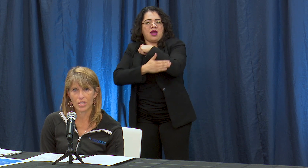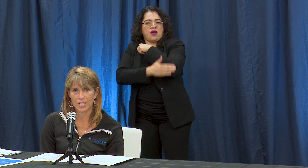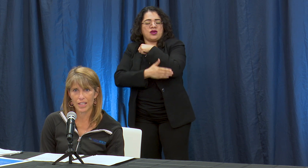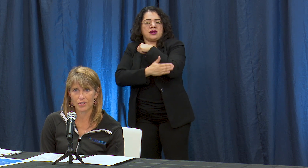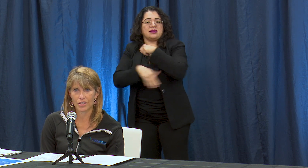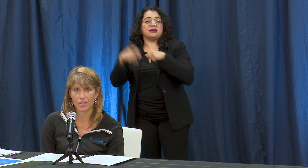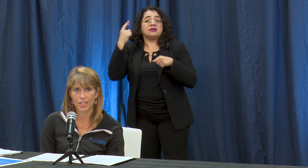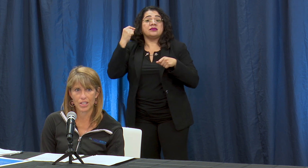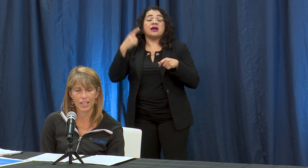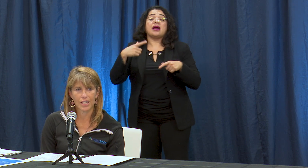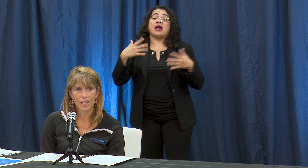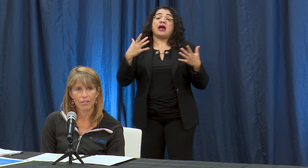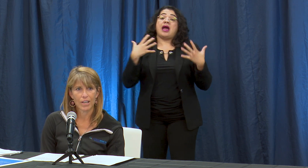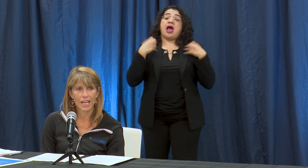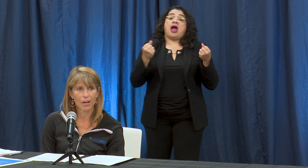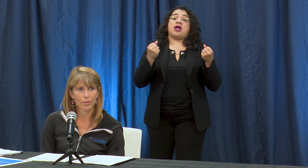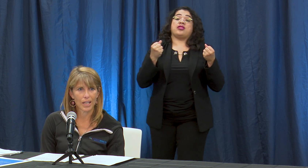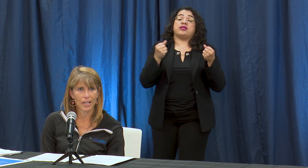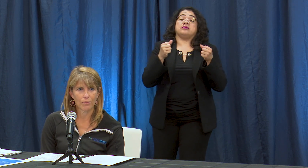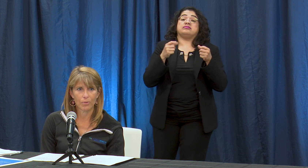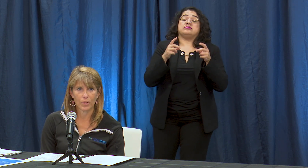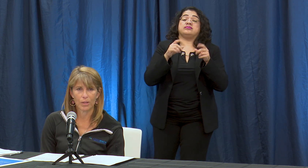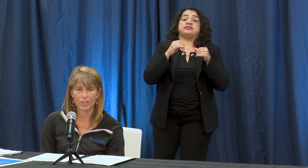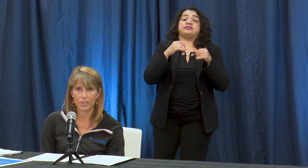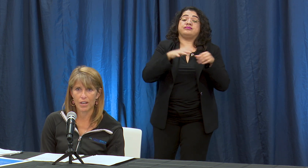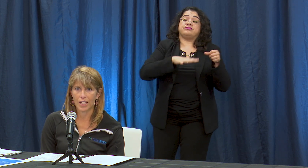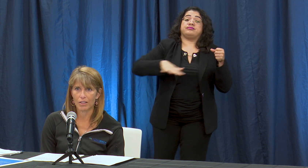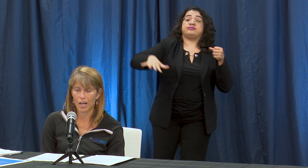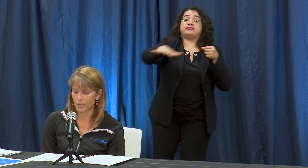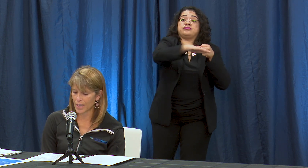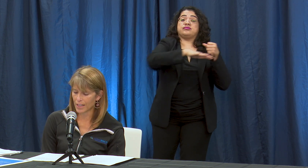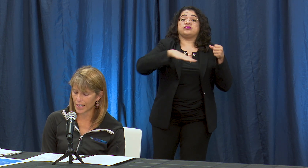Beach as a health jurisdiction. Right now we are really tracking along with LA